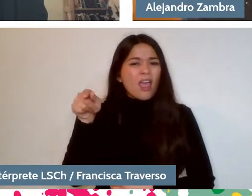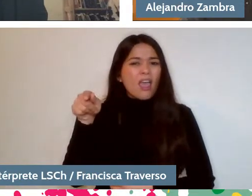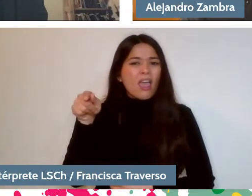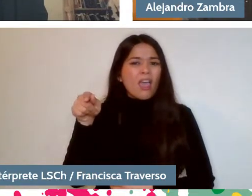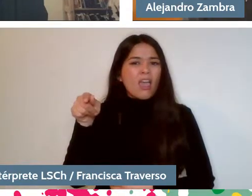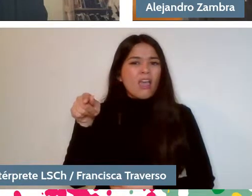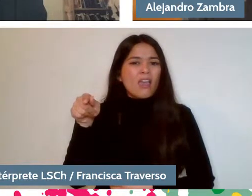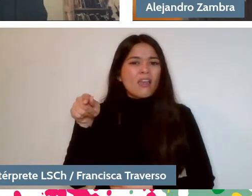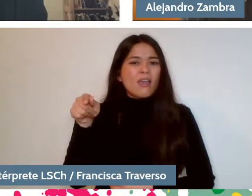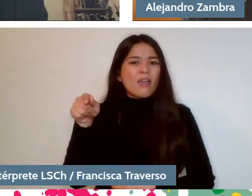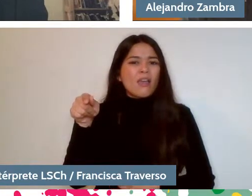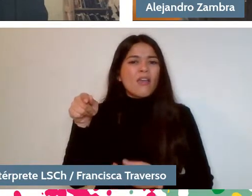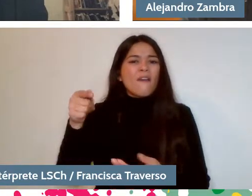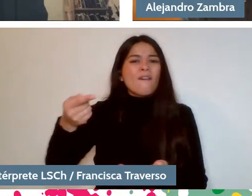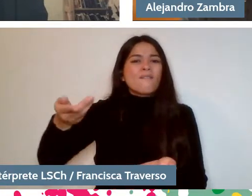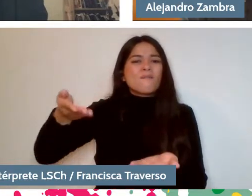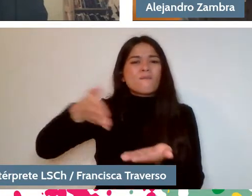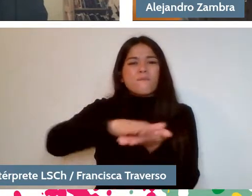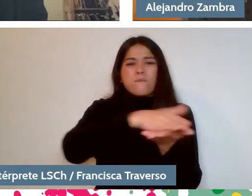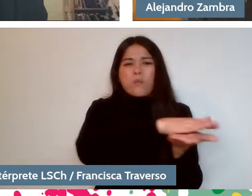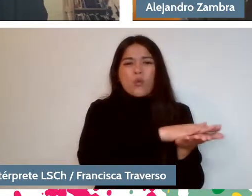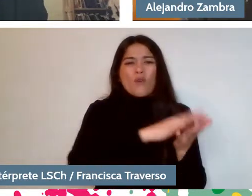in the Chillan earthquake of 1939: